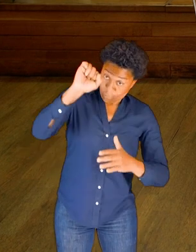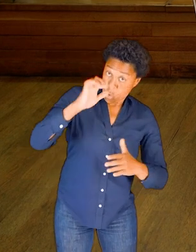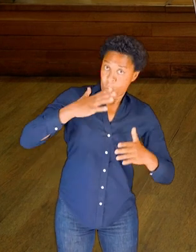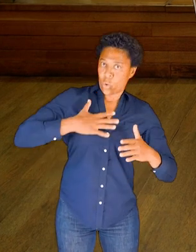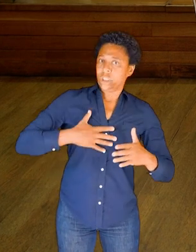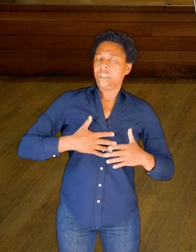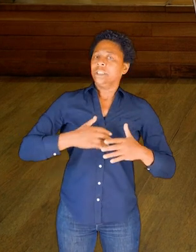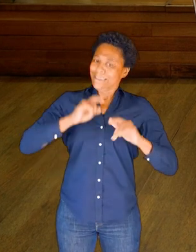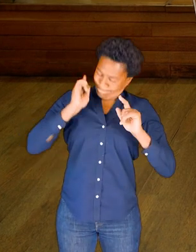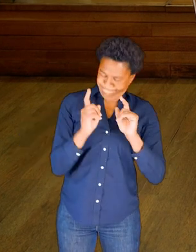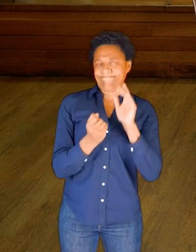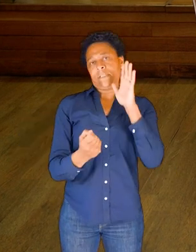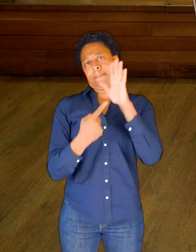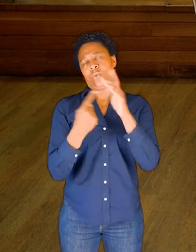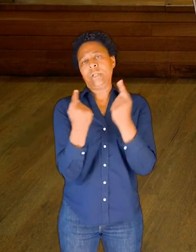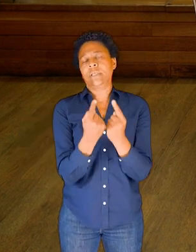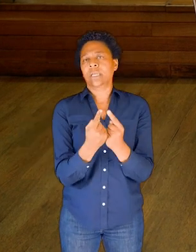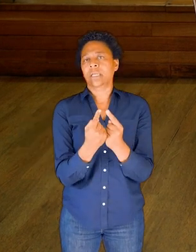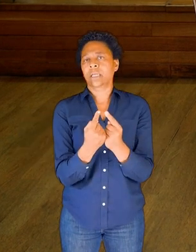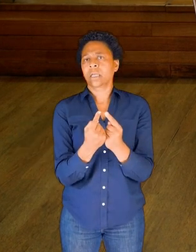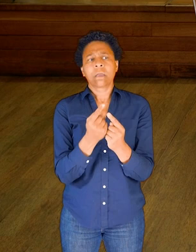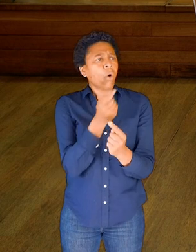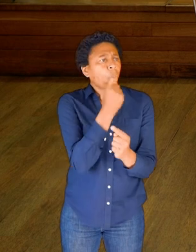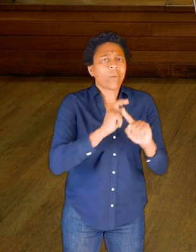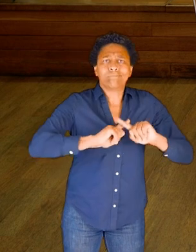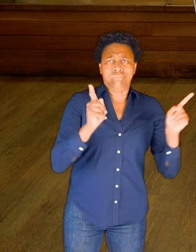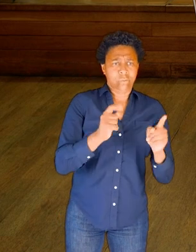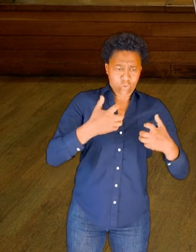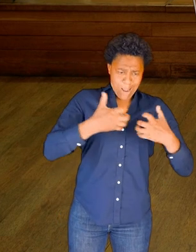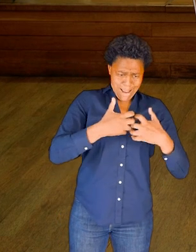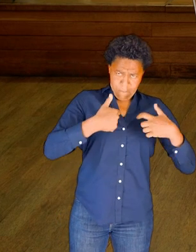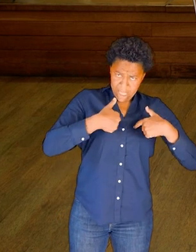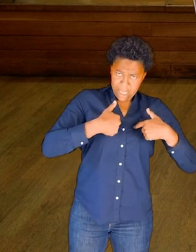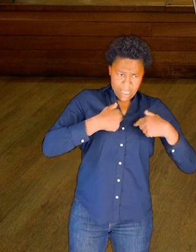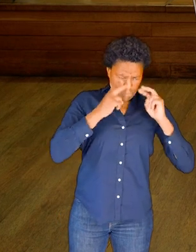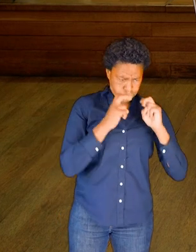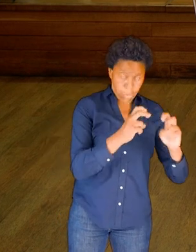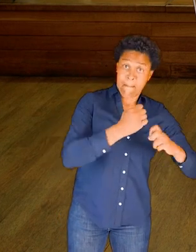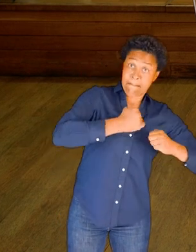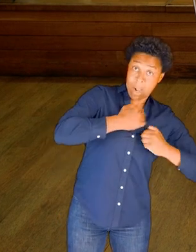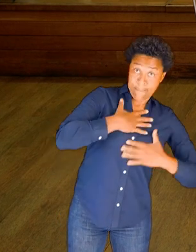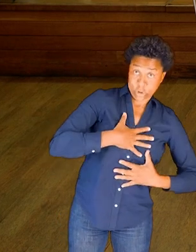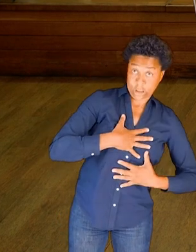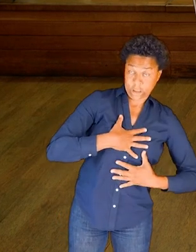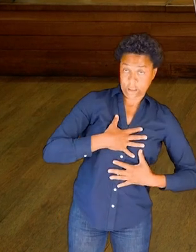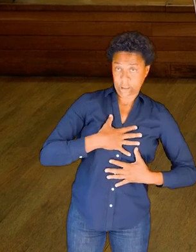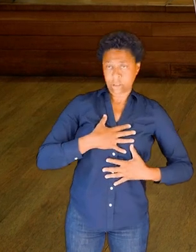And that might be very different to how I experience my body. So feel free to explore in your own way.